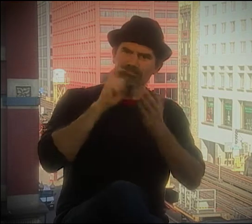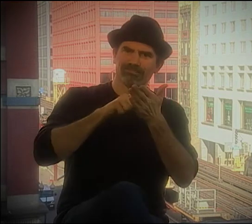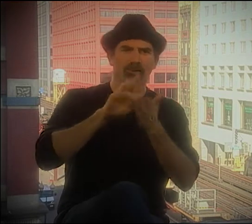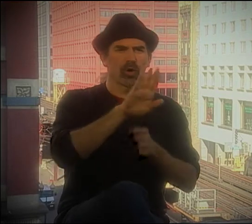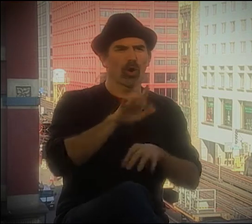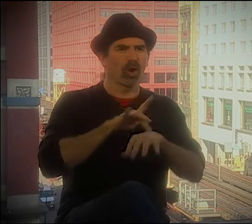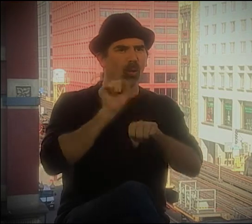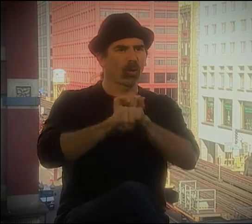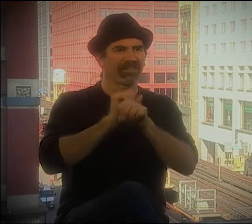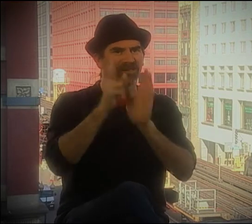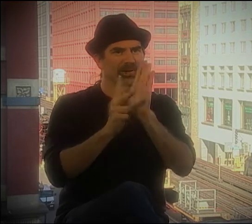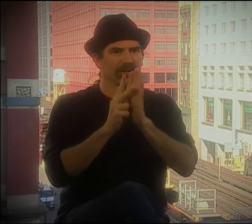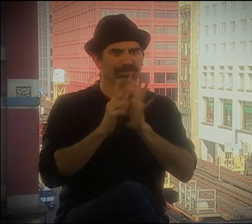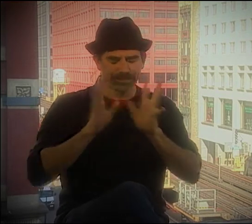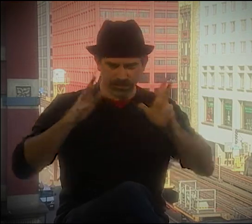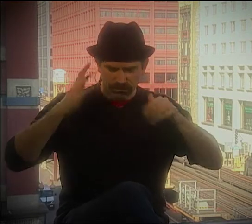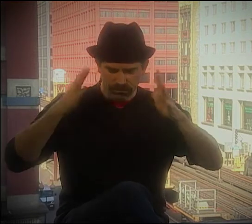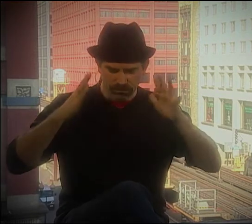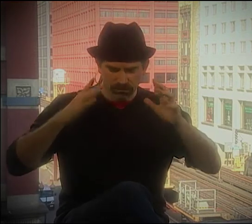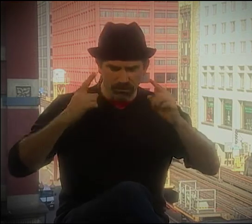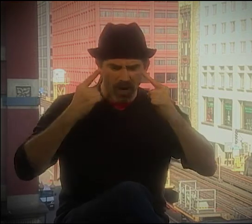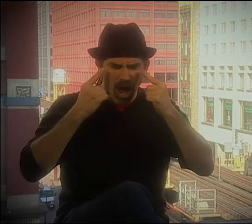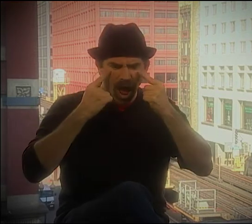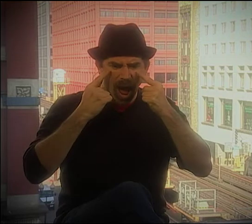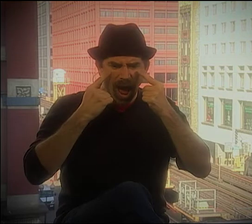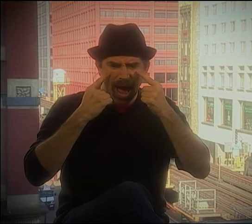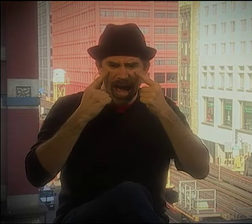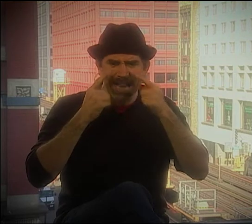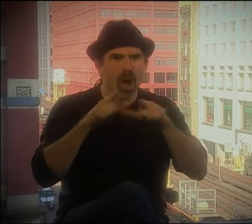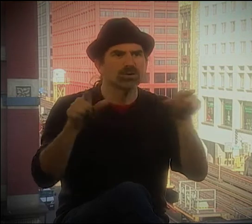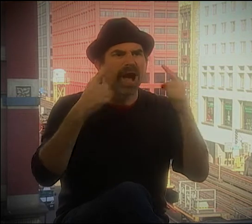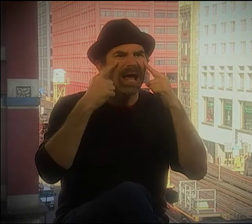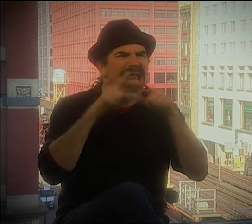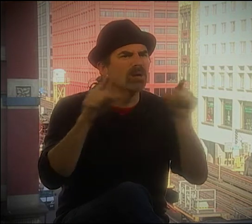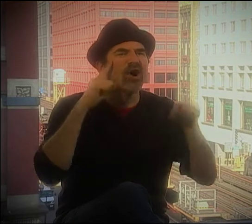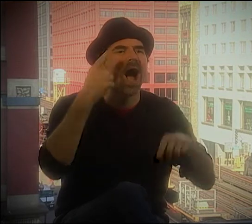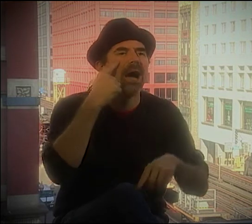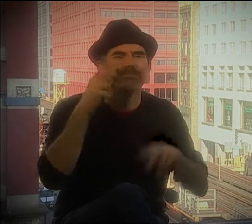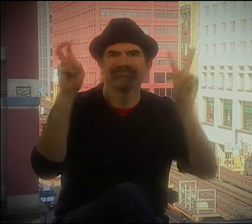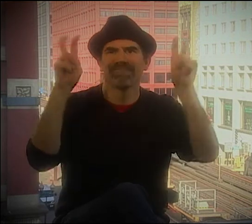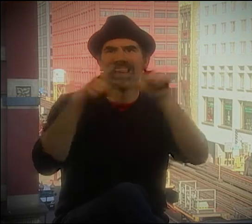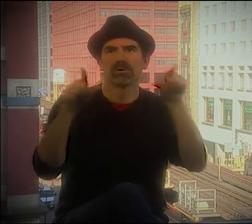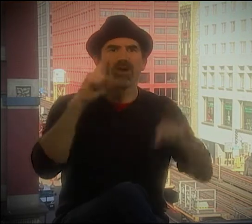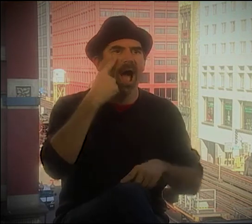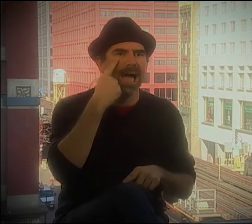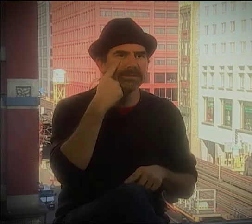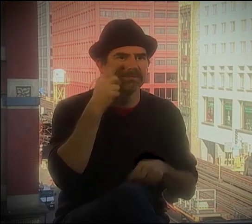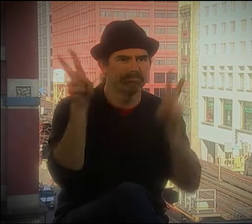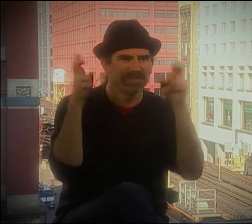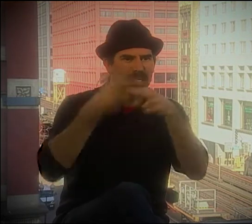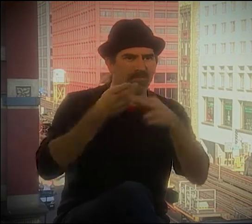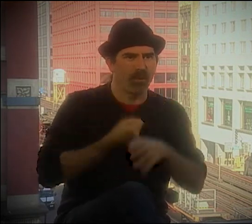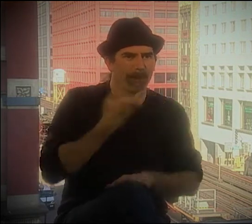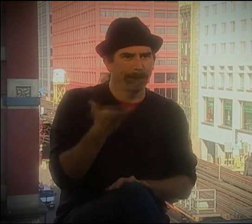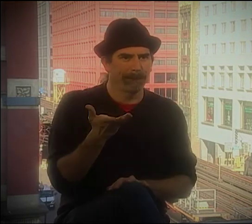SHE...I REMEMBER HER EARLY WORK FROM A VIDEOTAPE. "EYE LANGUAGE" OR--